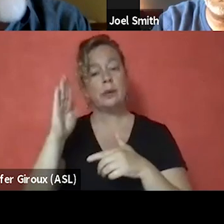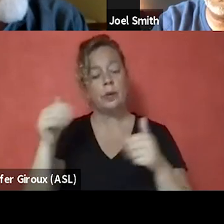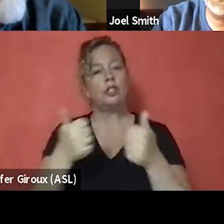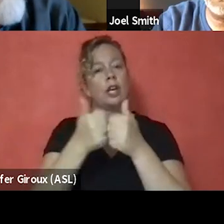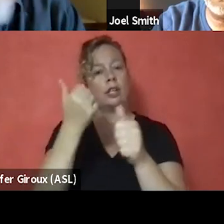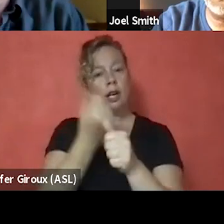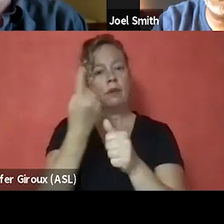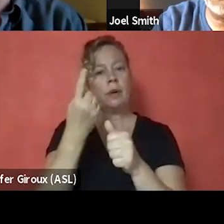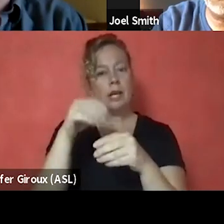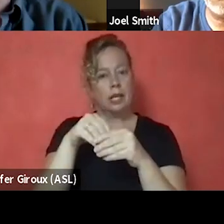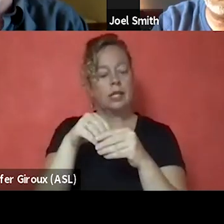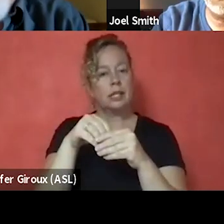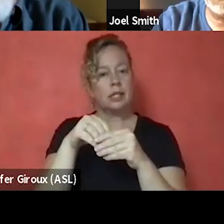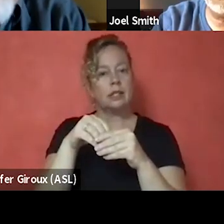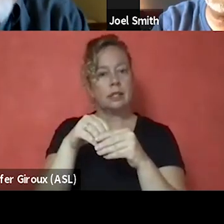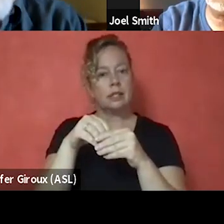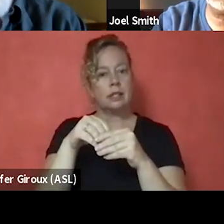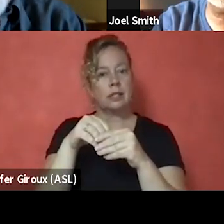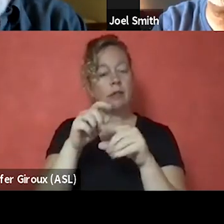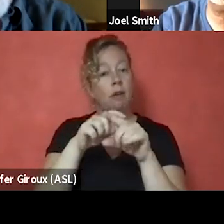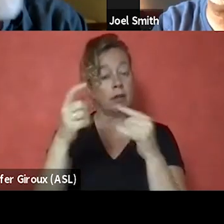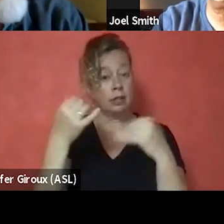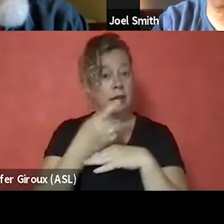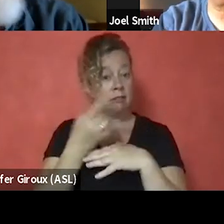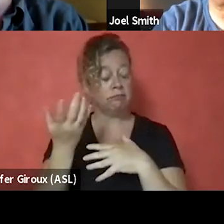in this call today is to recognize